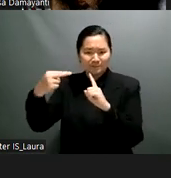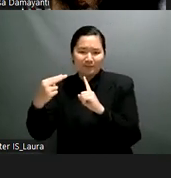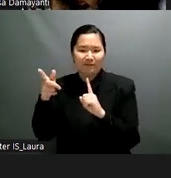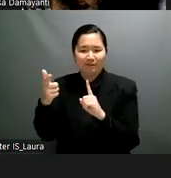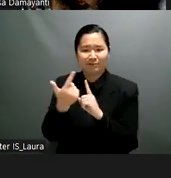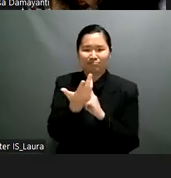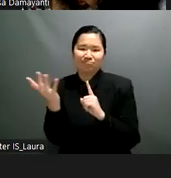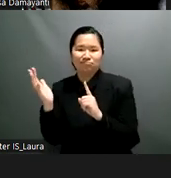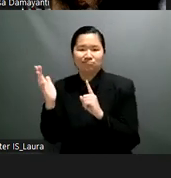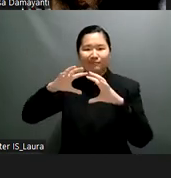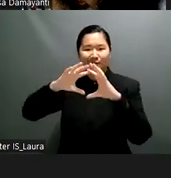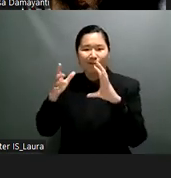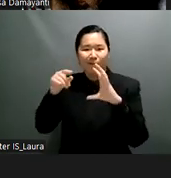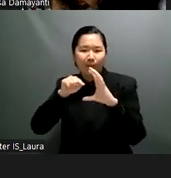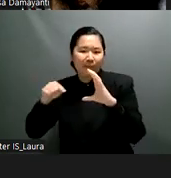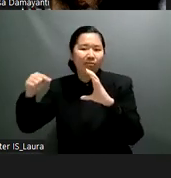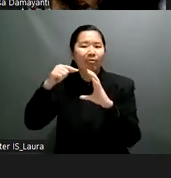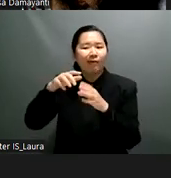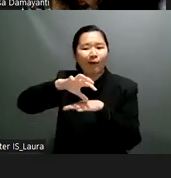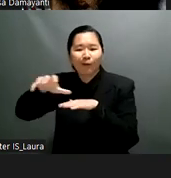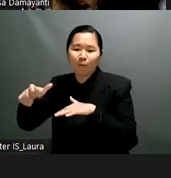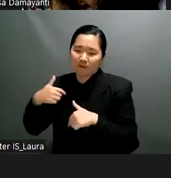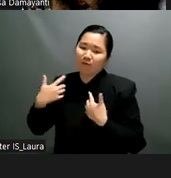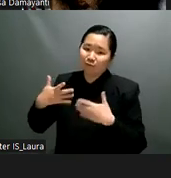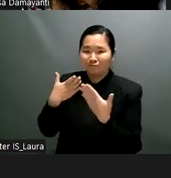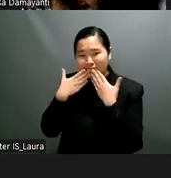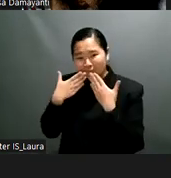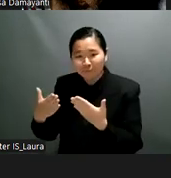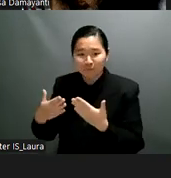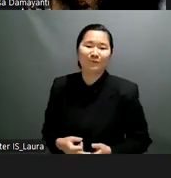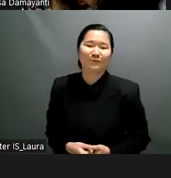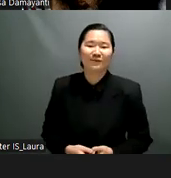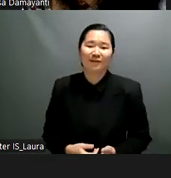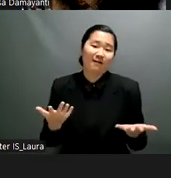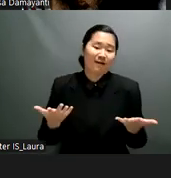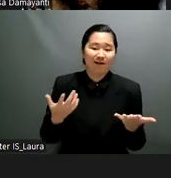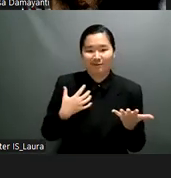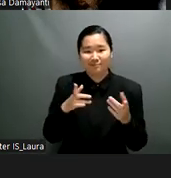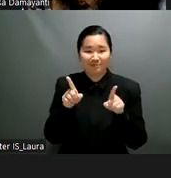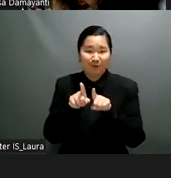that and and also that last point that you were making about the the role of civil society and of